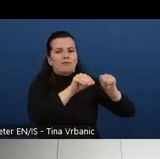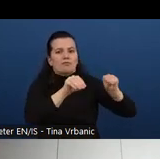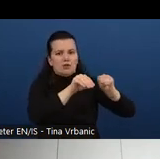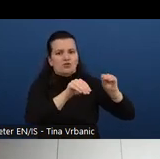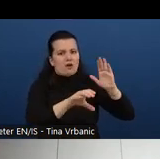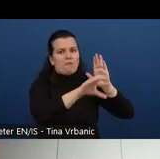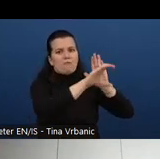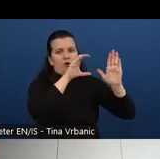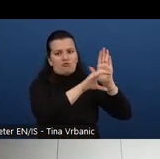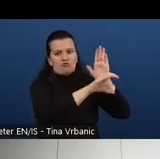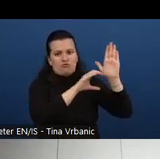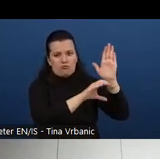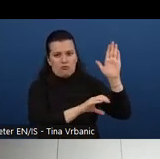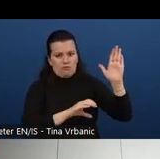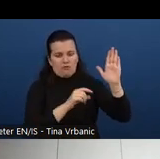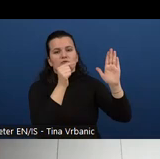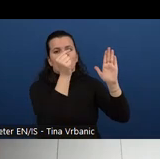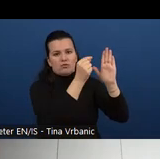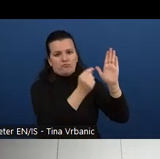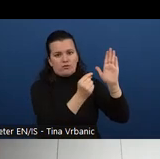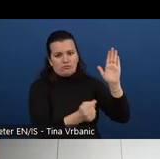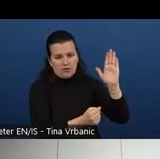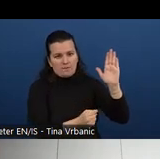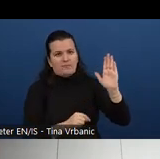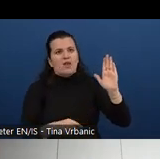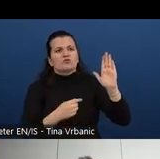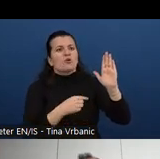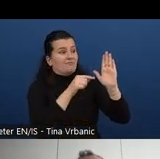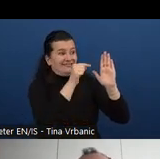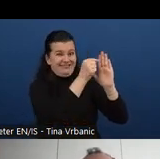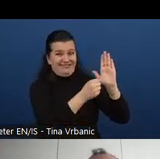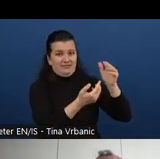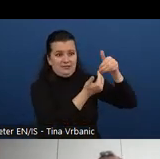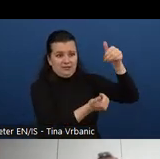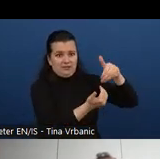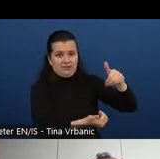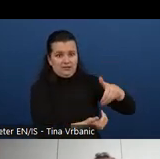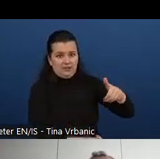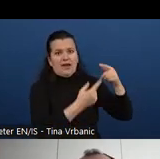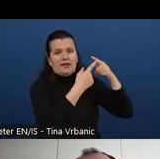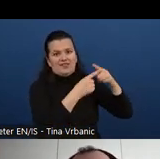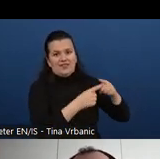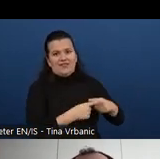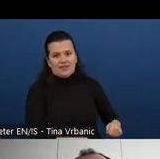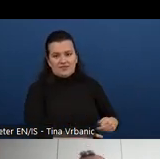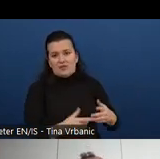And the reason for that is we found that some people may want to use different modules at